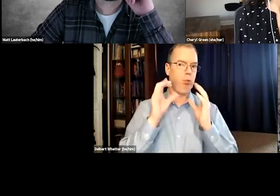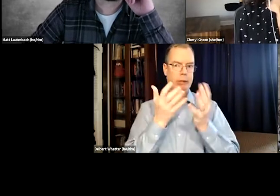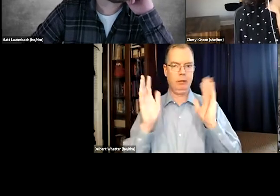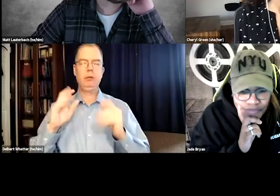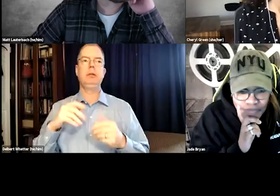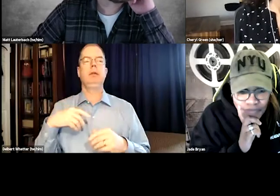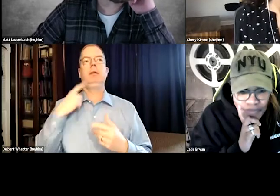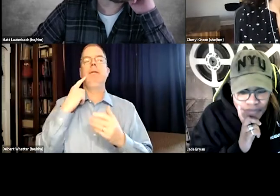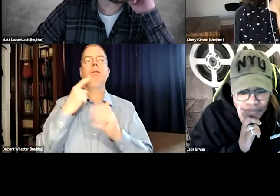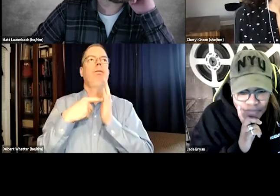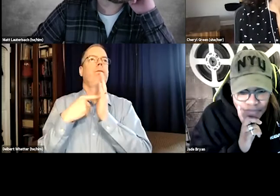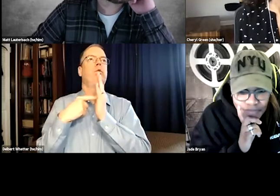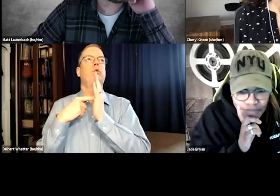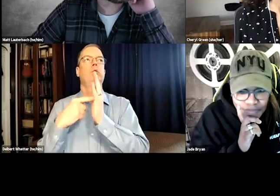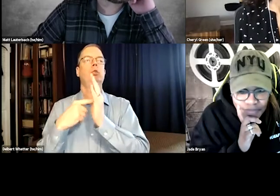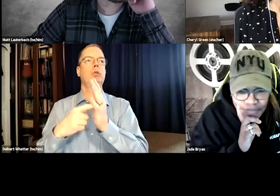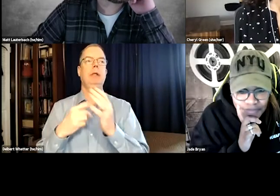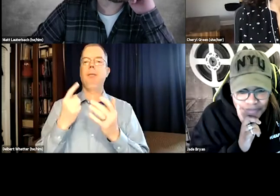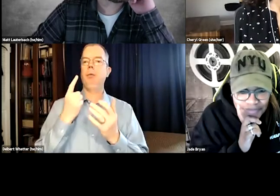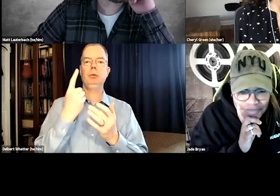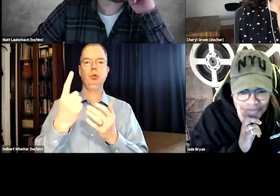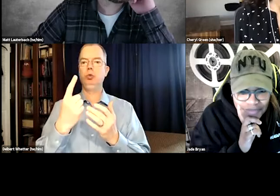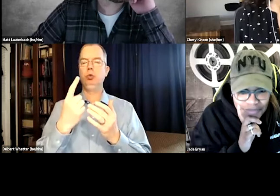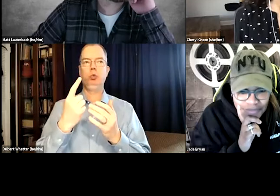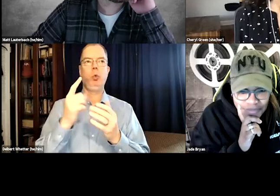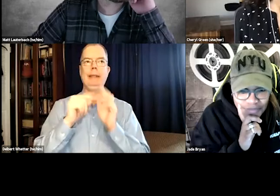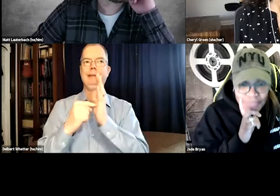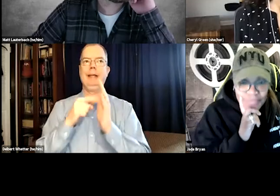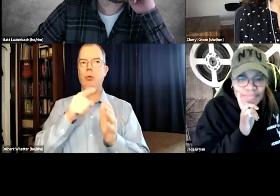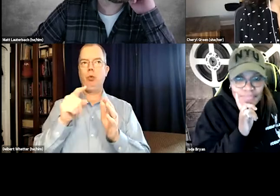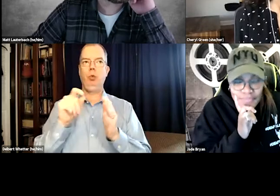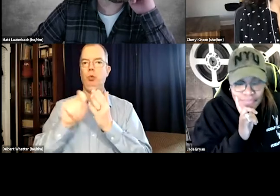and use the information available for communication.